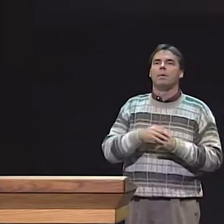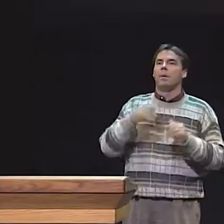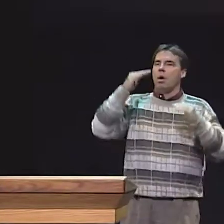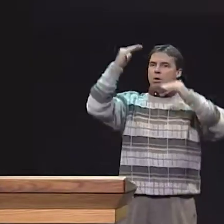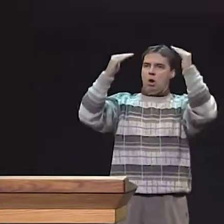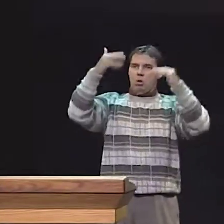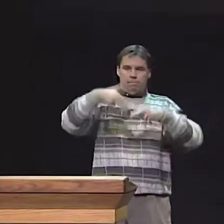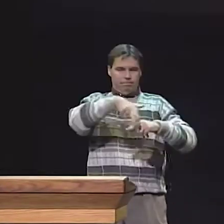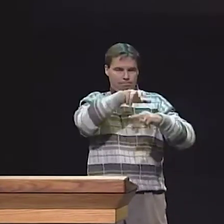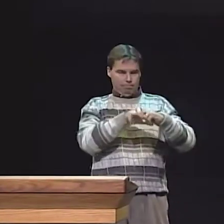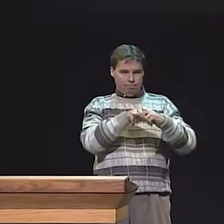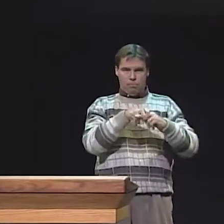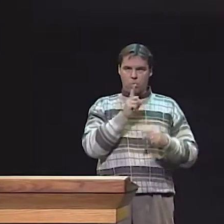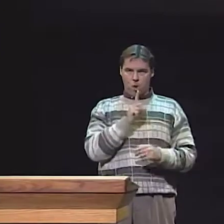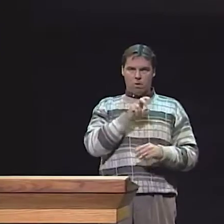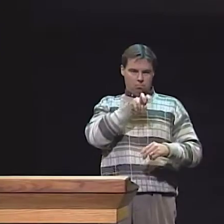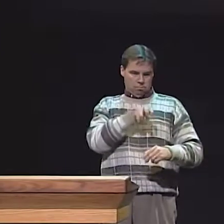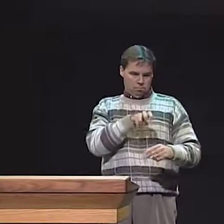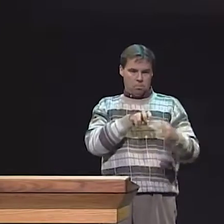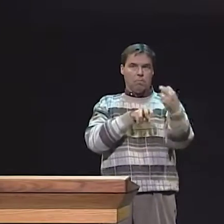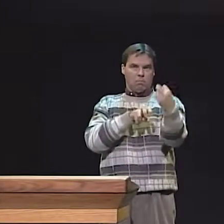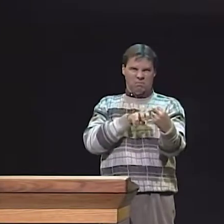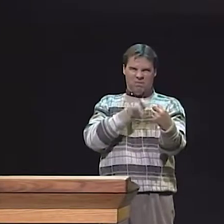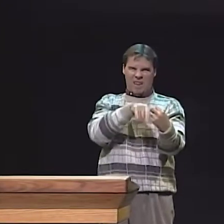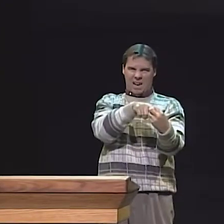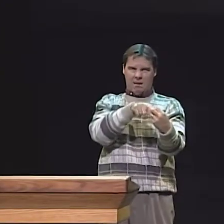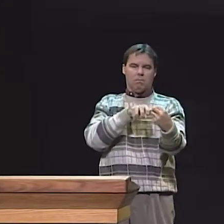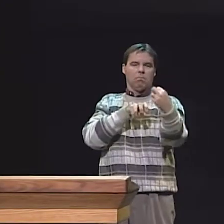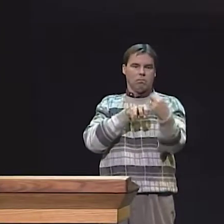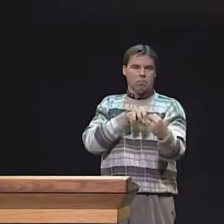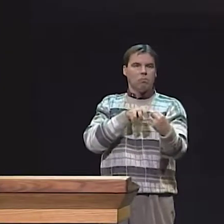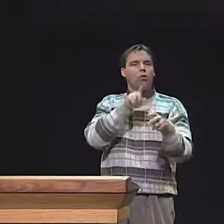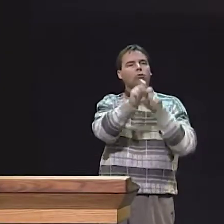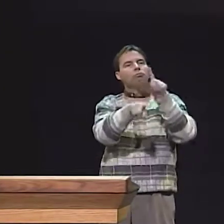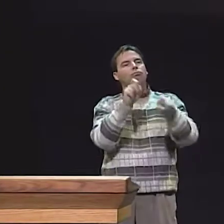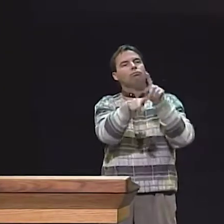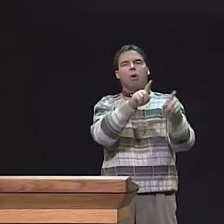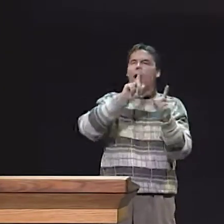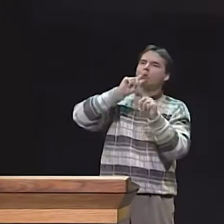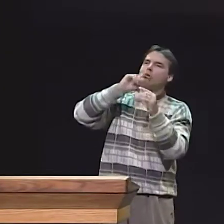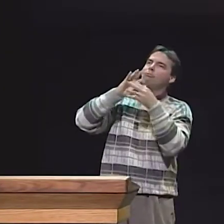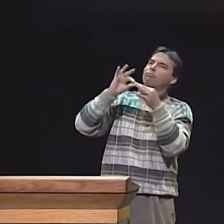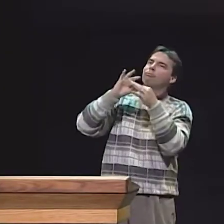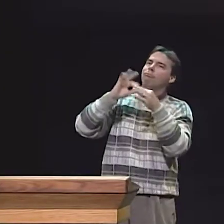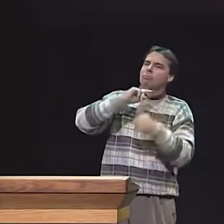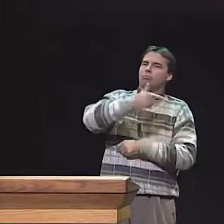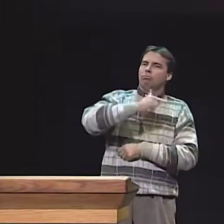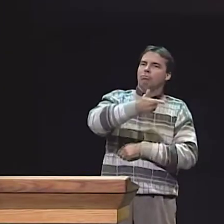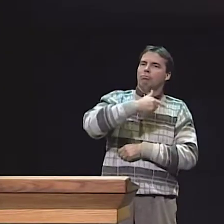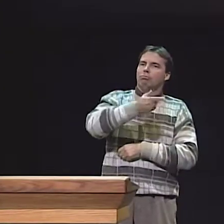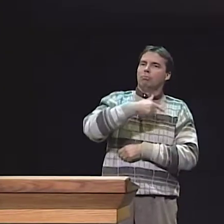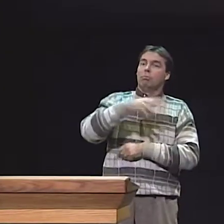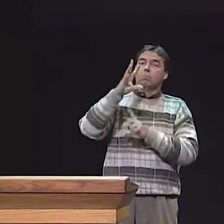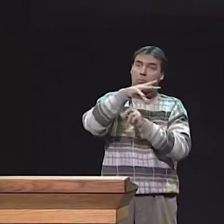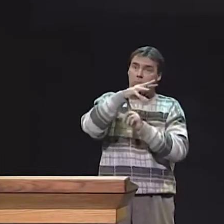AND VIDEOTAPE THEIR RETELLING OF THE STORY, AND THEN THE THIRD ONE, THIRD SESSION, WE INTERVIEWED THEM.